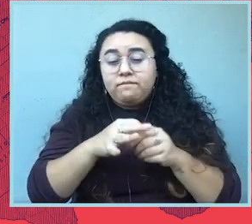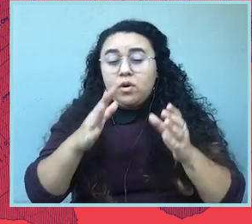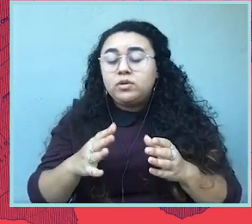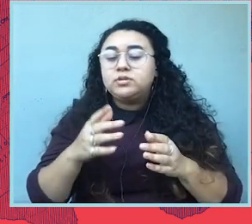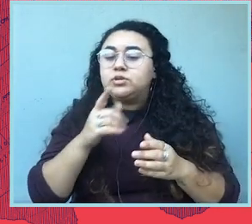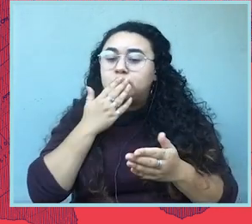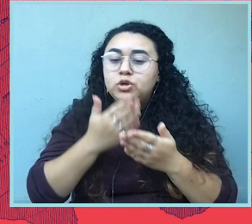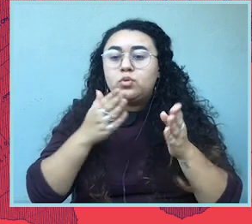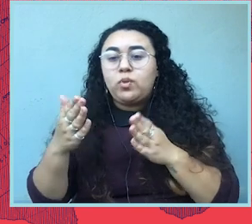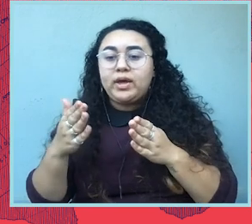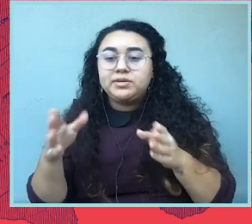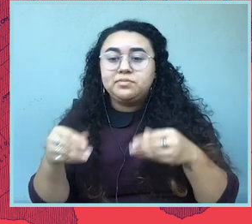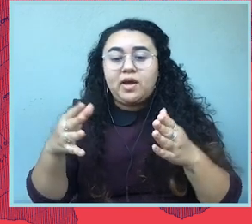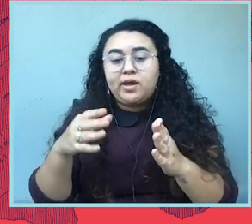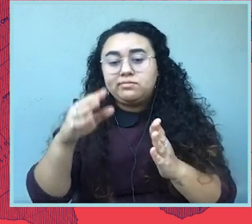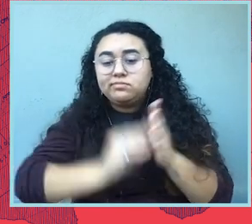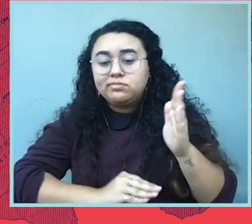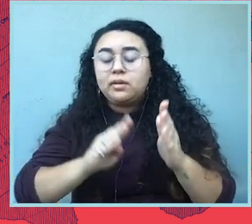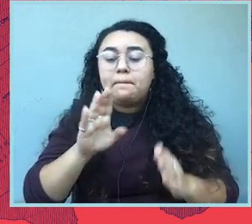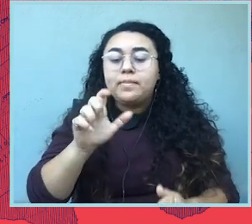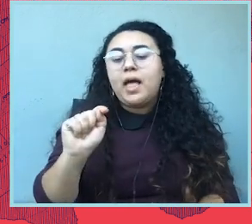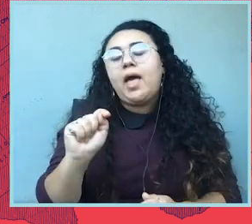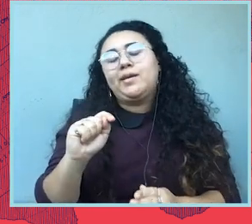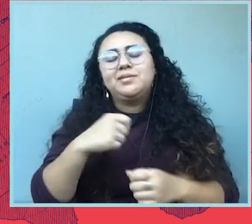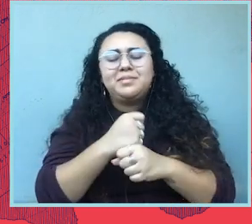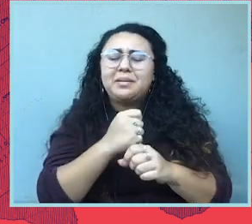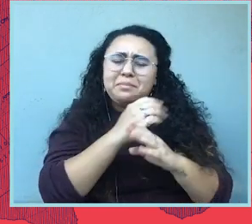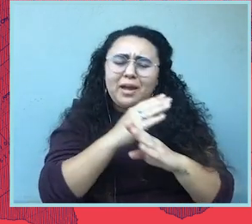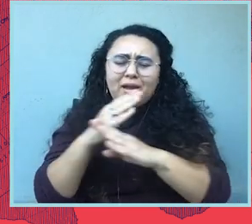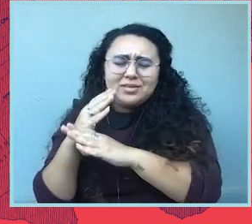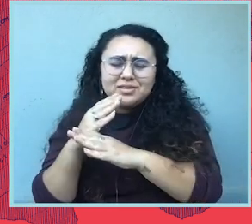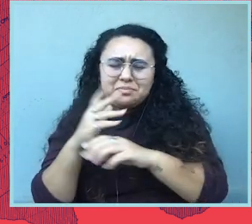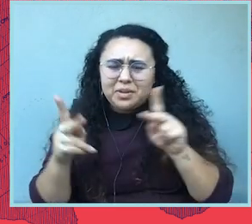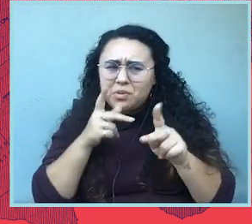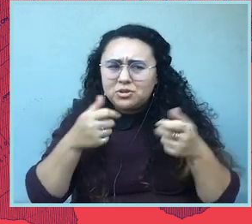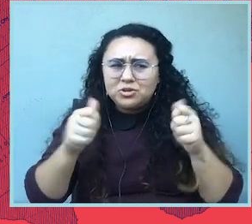to cast ballots, you’re really placing insurmountable barriers to vote for people who are already